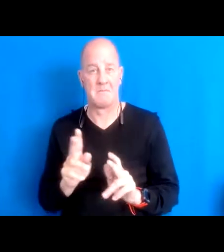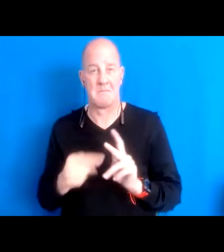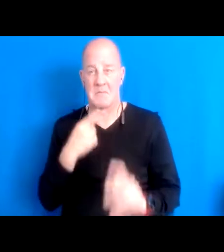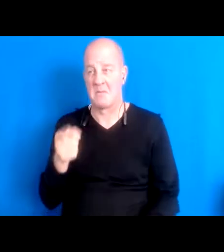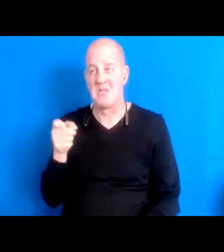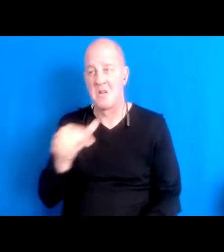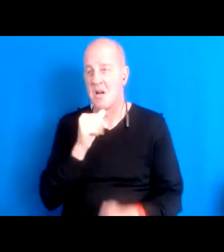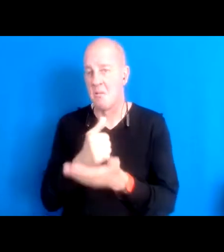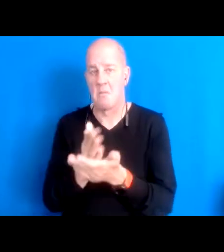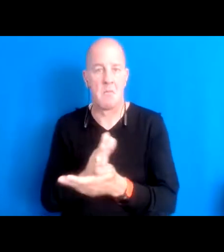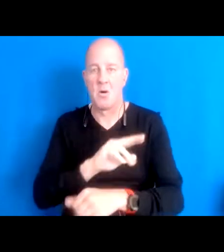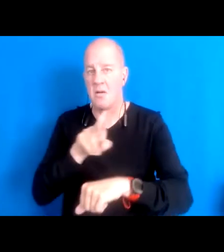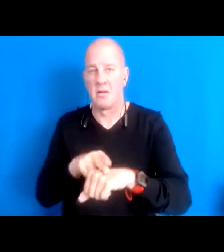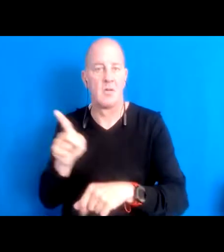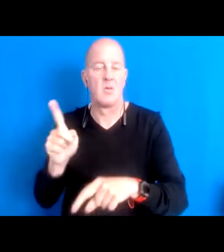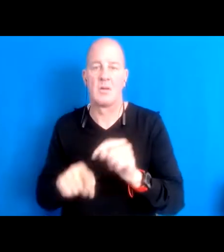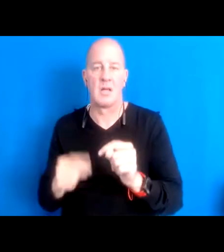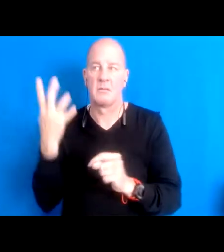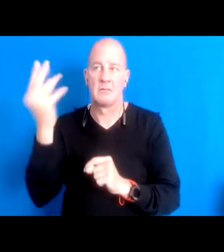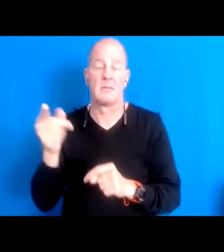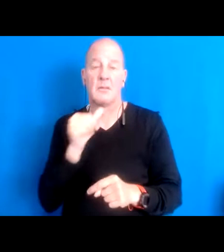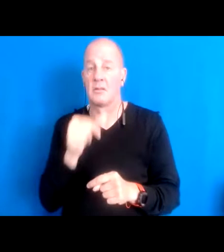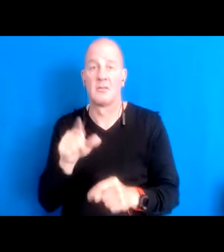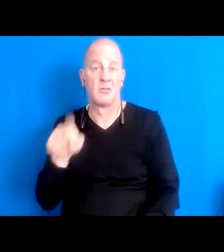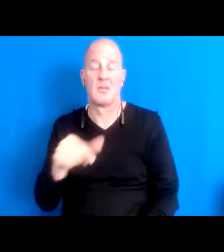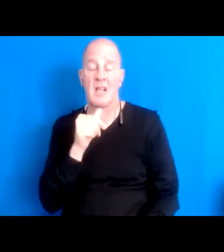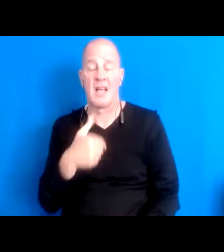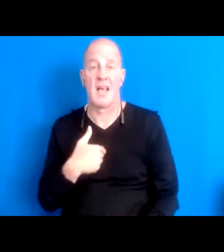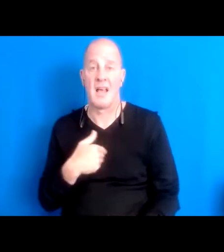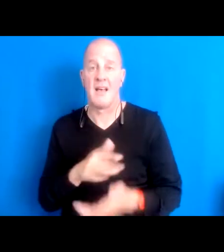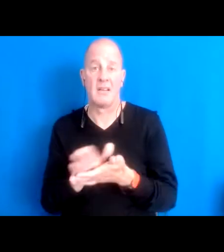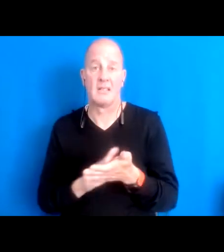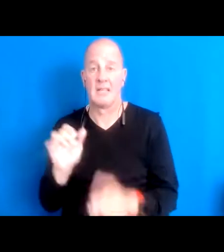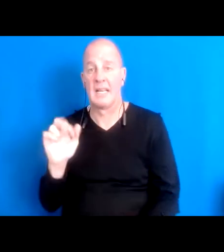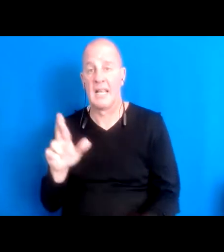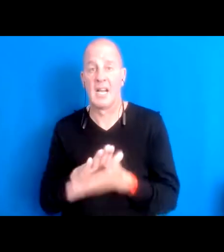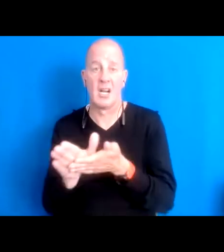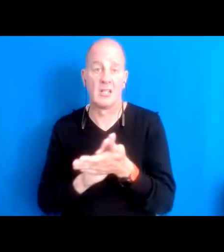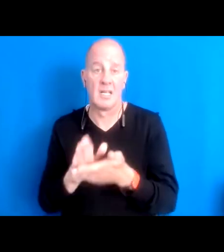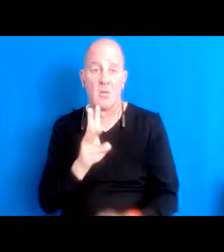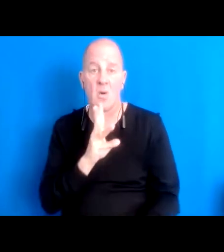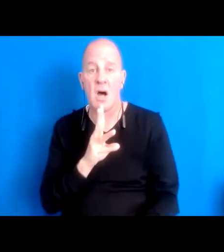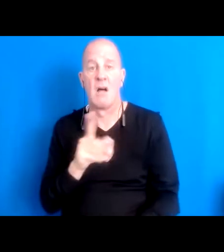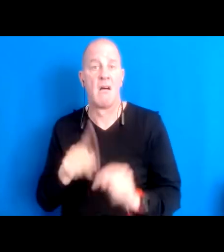to the outdoors that they do not deserve clean air, clean water clean food that they 16:05:21 are in fact part of that ecosystem and that we have a role to play.